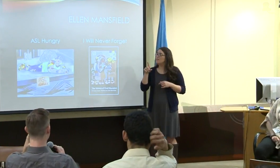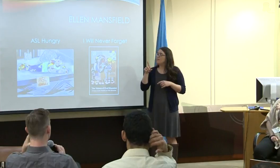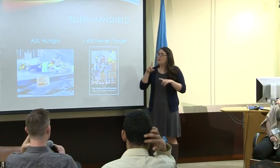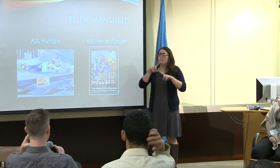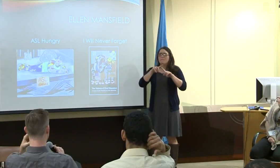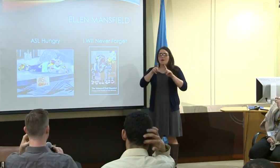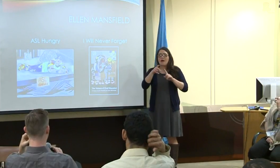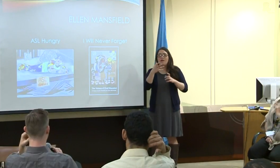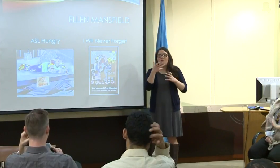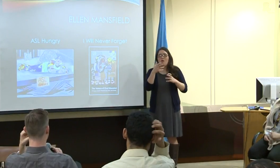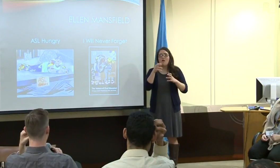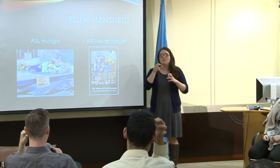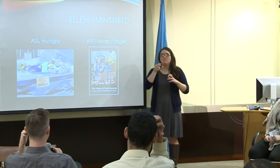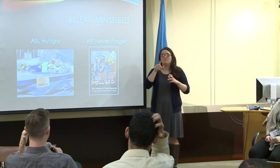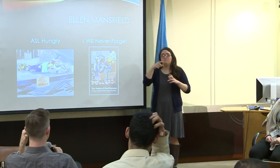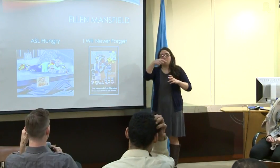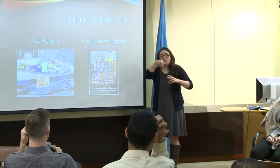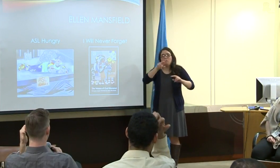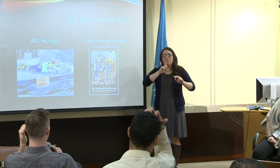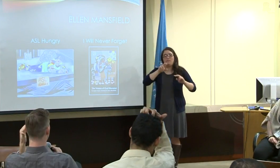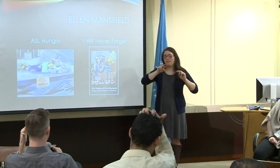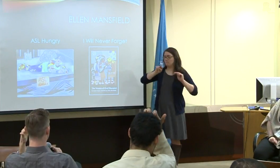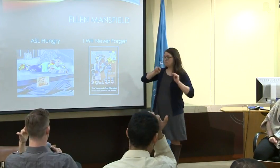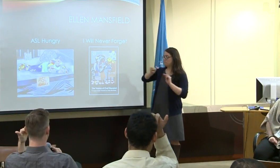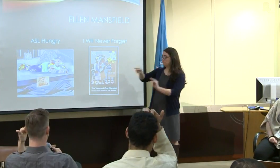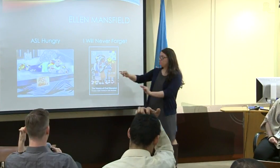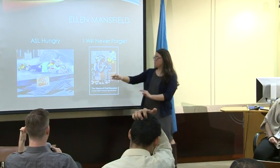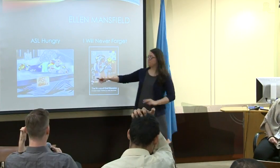So this is the last slide and the last art that we had.